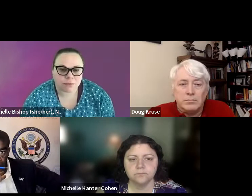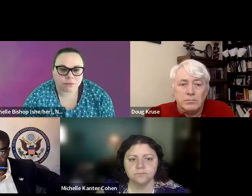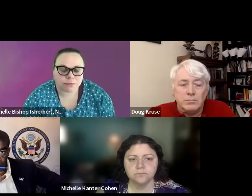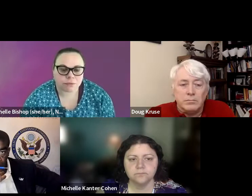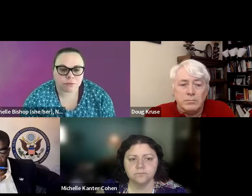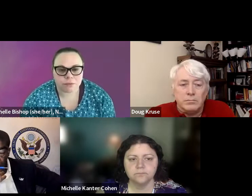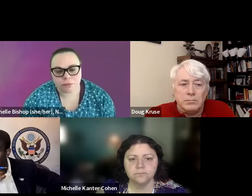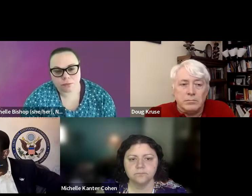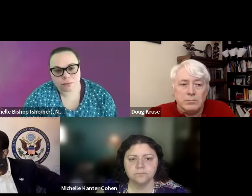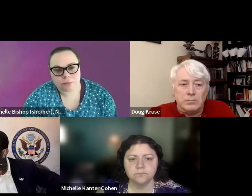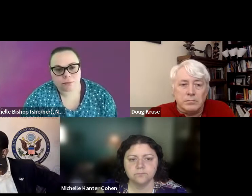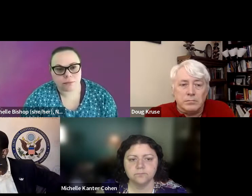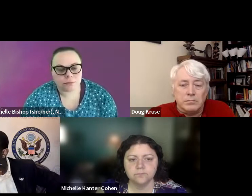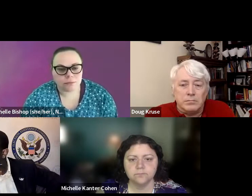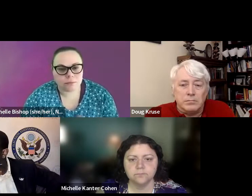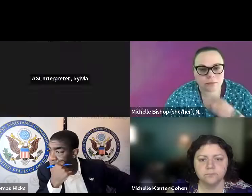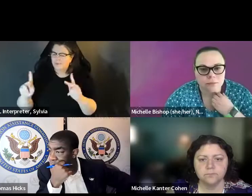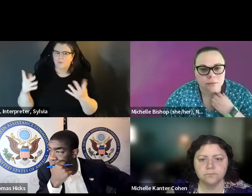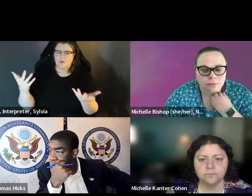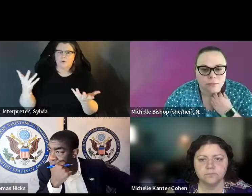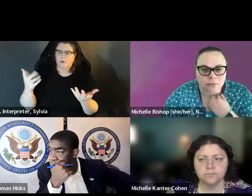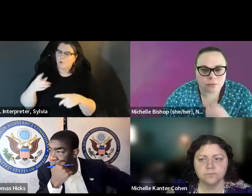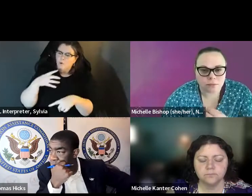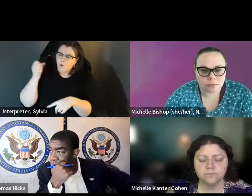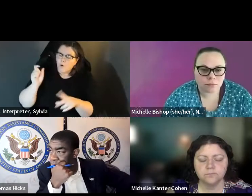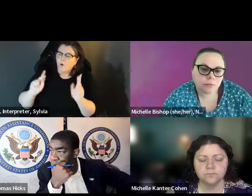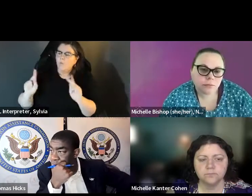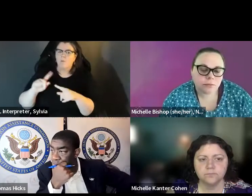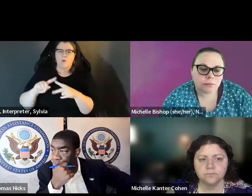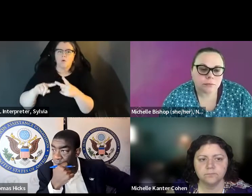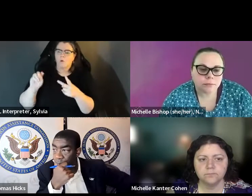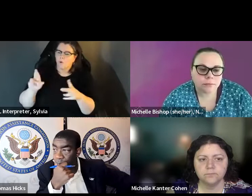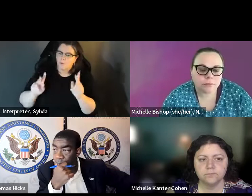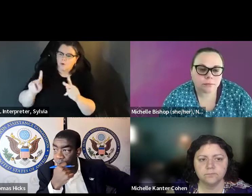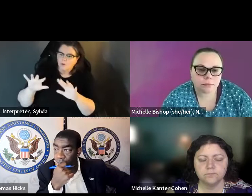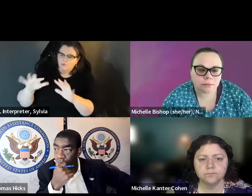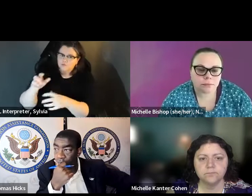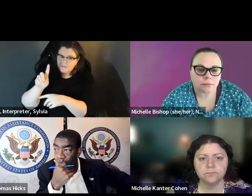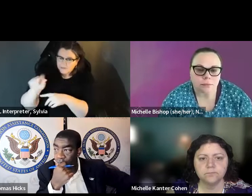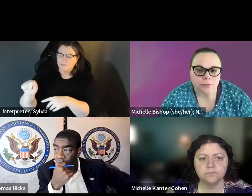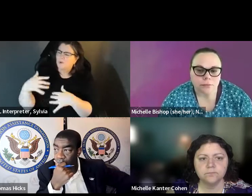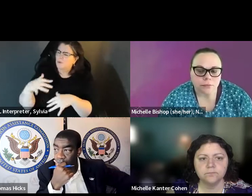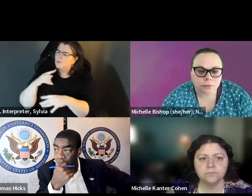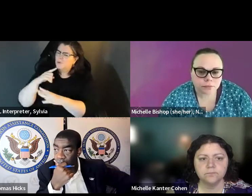me, both because because of the disproportionate impact on people who need assistance returning their ballot, Amy, yeah, I actually, wanna, right where you left off on the ballot return. This actually is one of the changes in the recent laws that most concerns me, both because of the disproportionate impact it has on people who need assistance returning their ballot people with disabilities older people anyone who people with disabilities, older people, anyone who needs